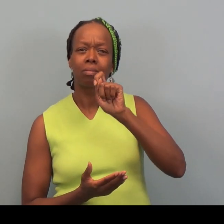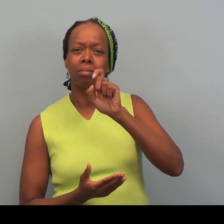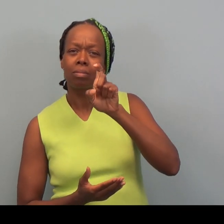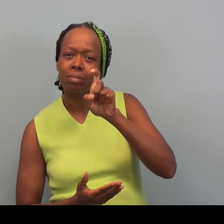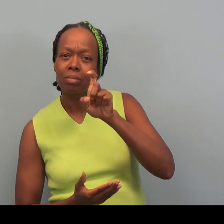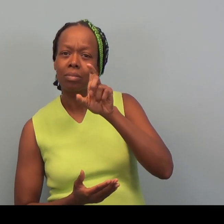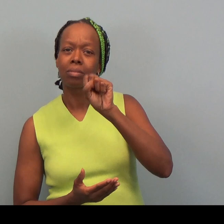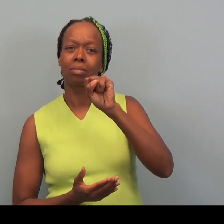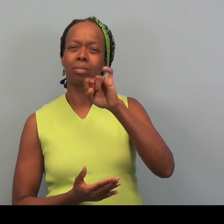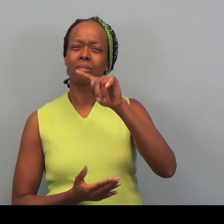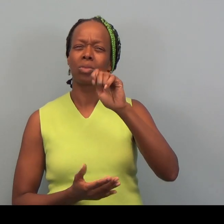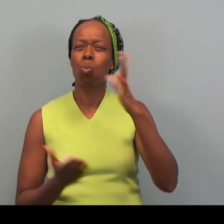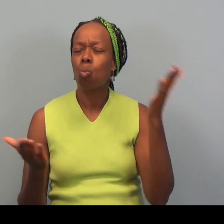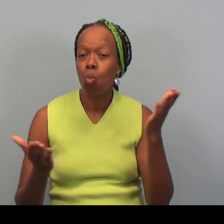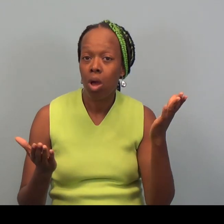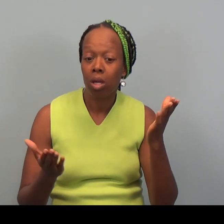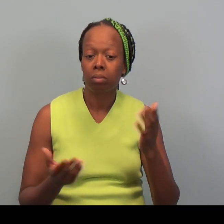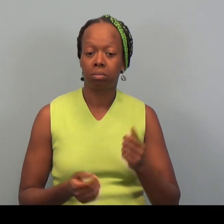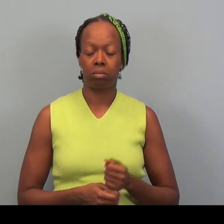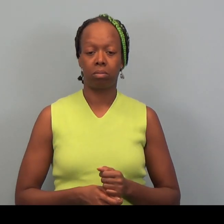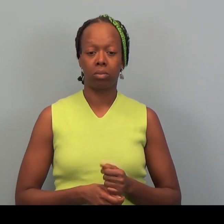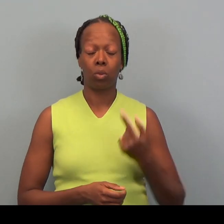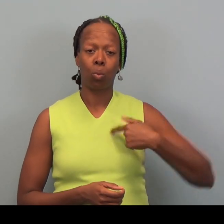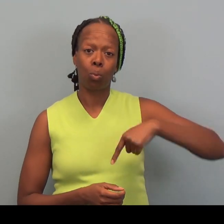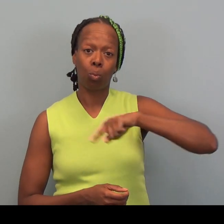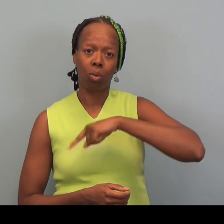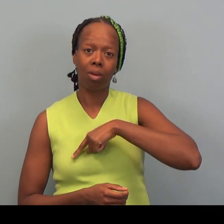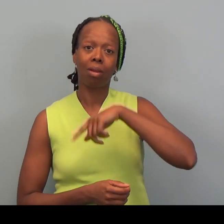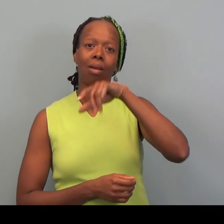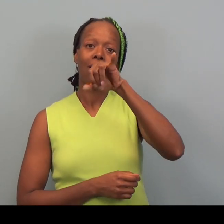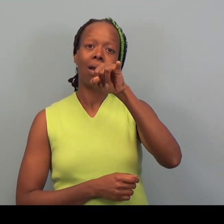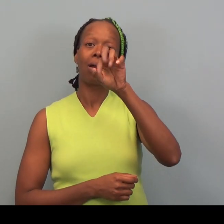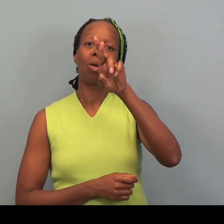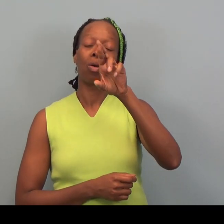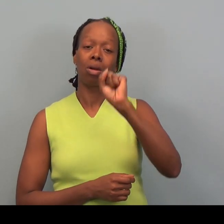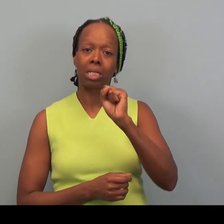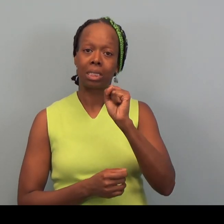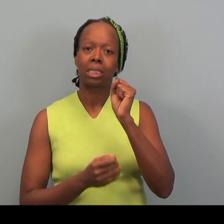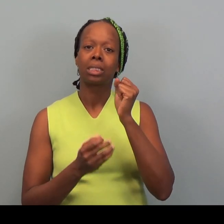Well, we are a IRS sponsored program